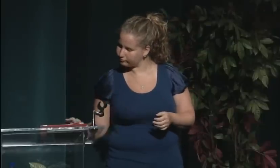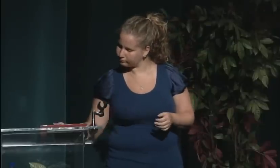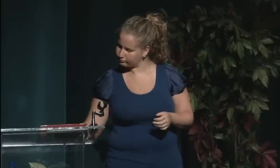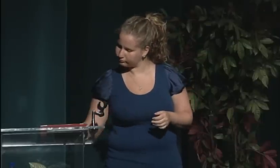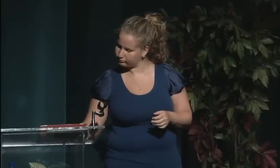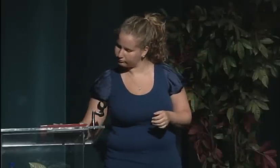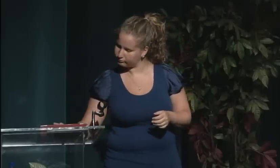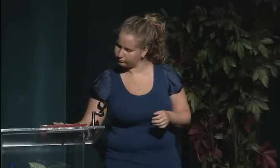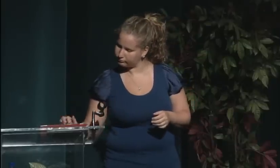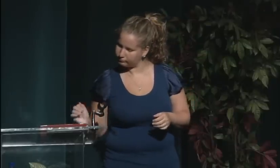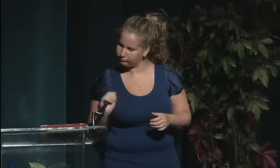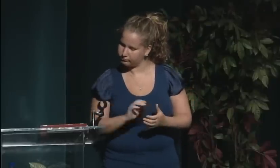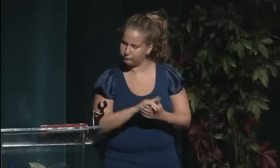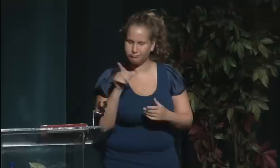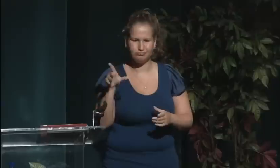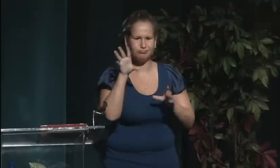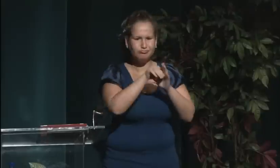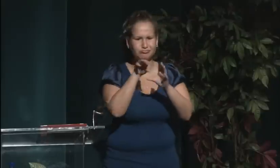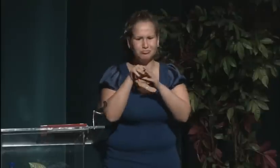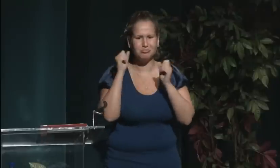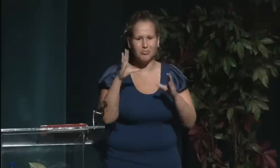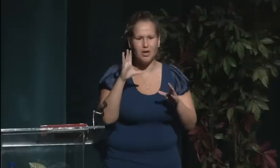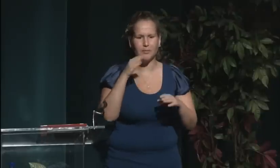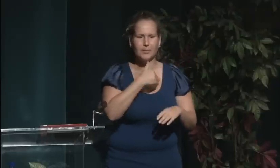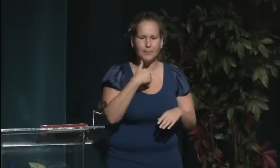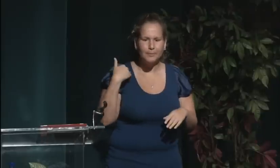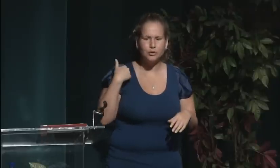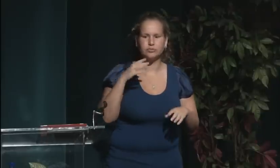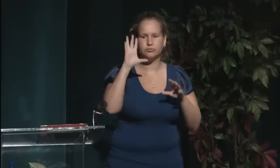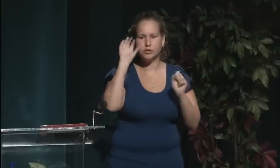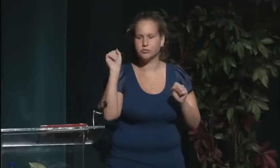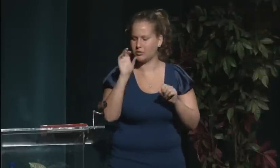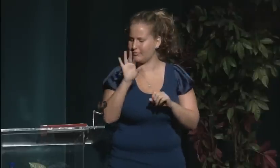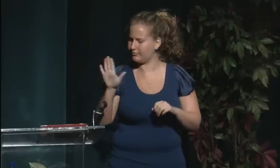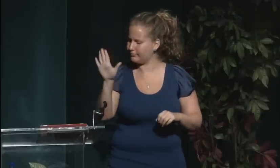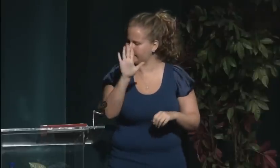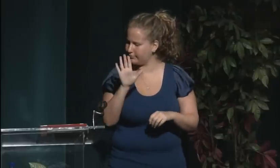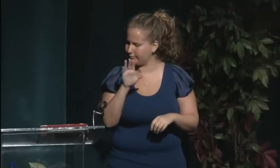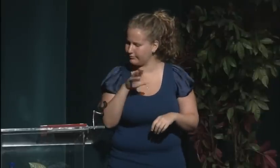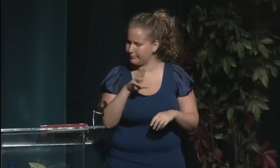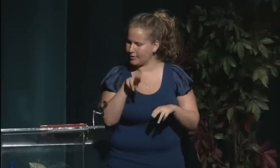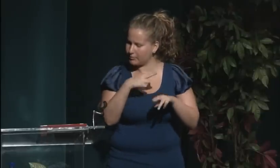the National Theatre for the Deaf, Deaf Mosaic